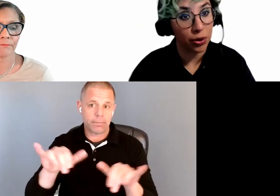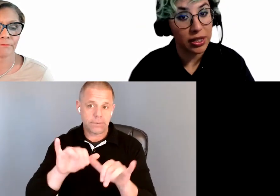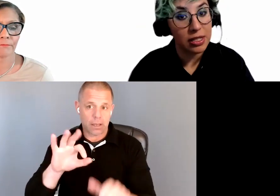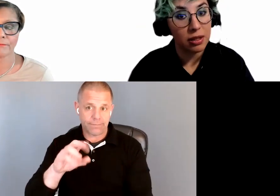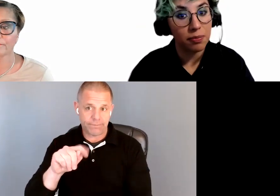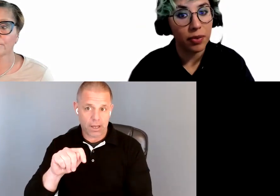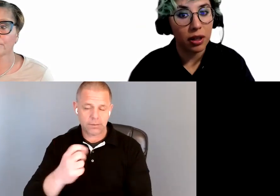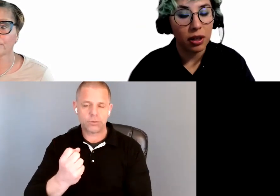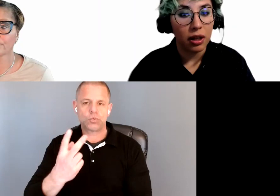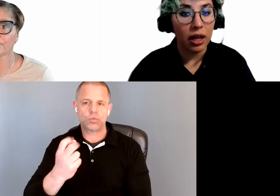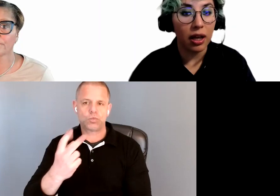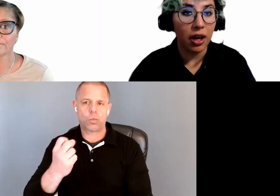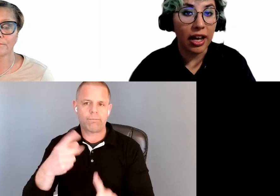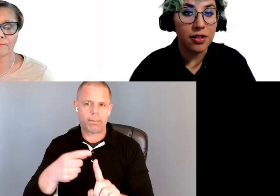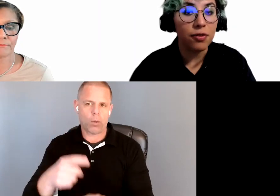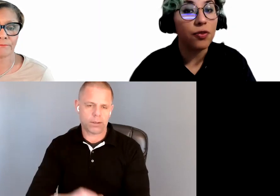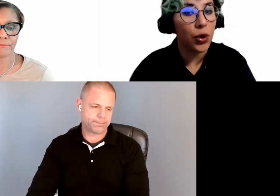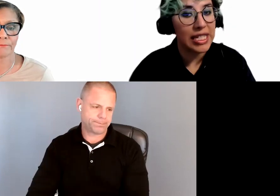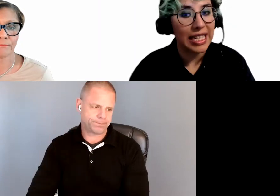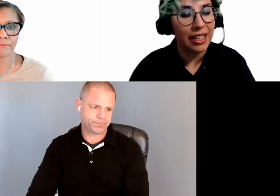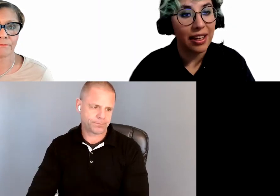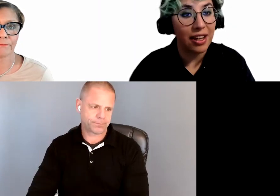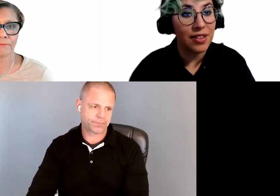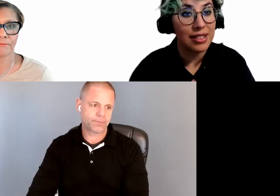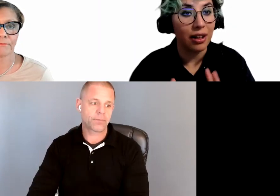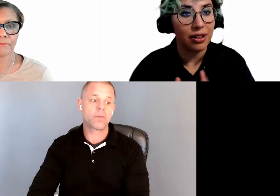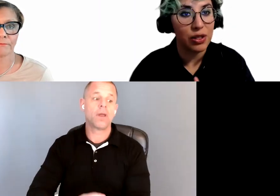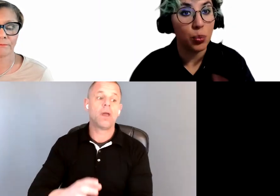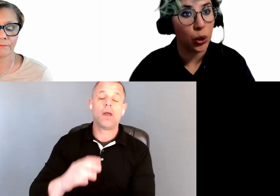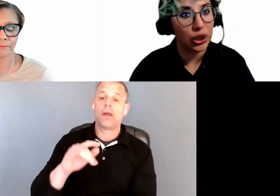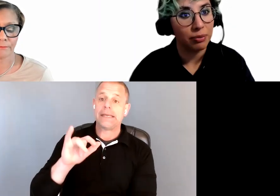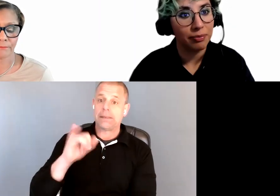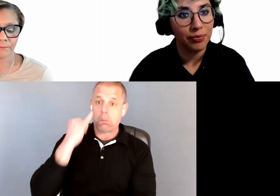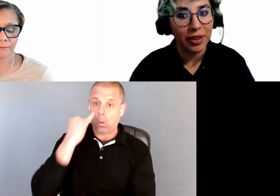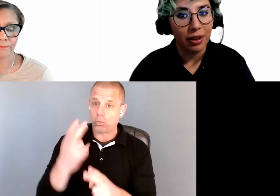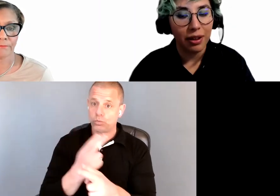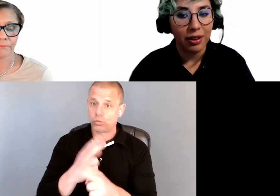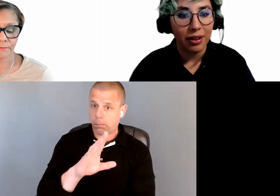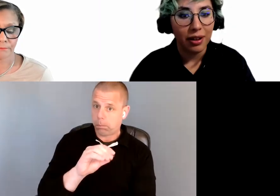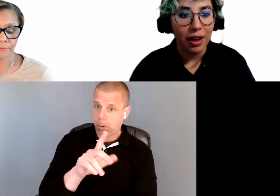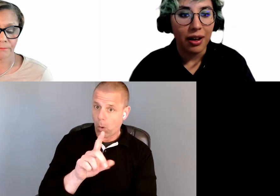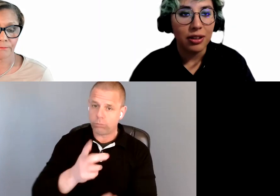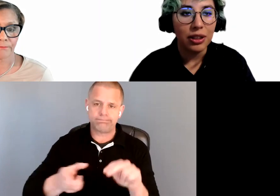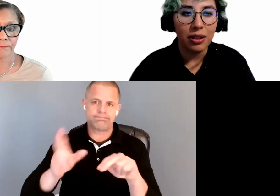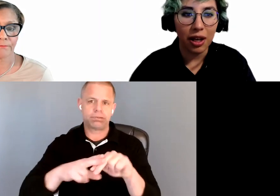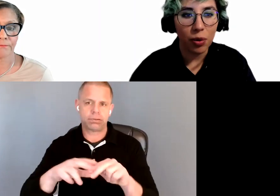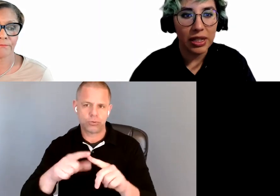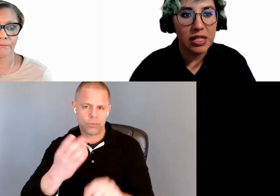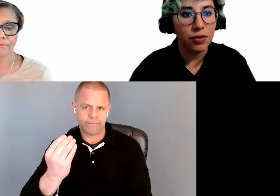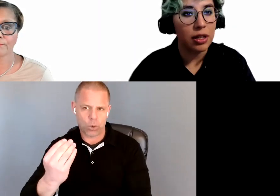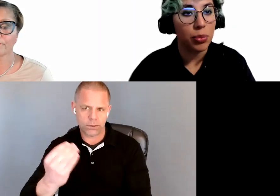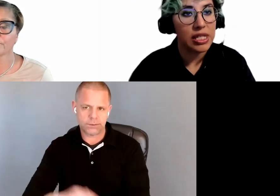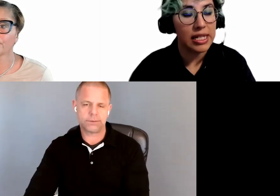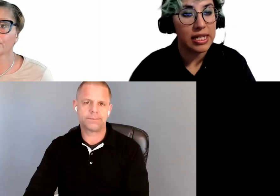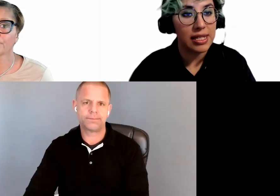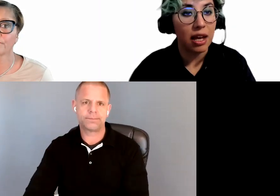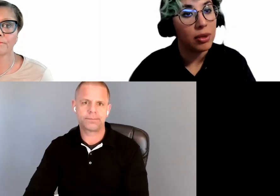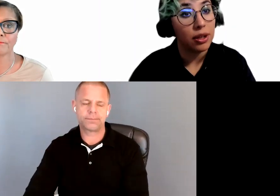points, and 14 if the style is bold. The equivalents in percentages can be used in anything that is digital.